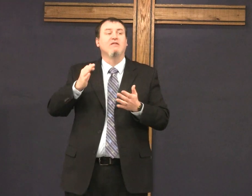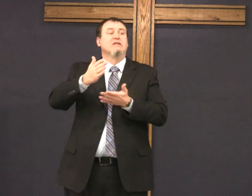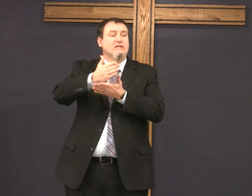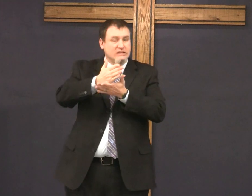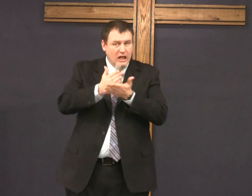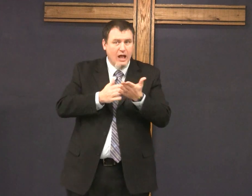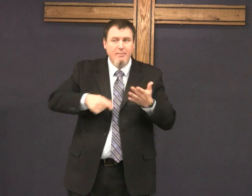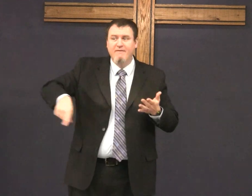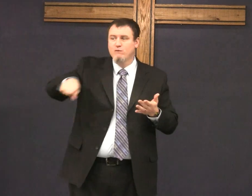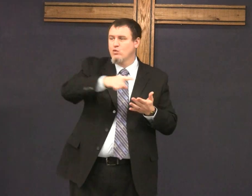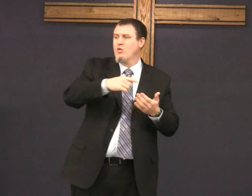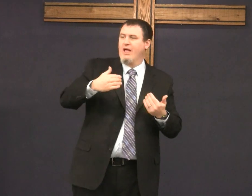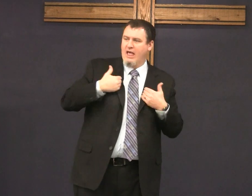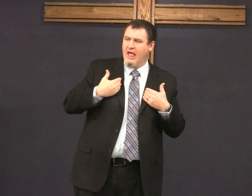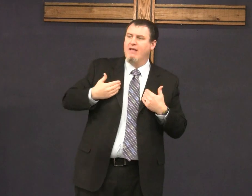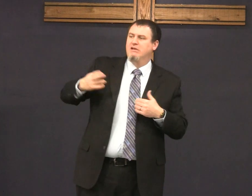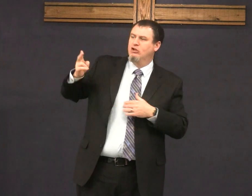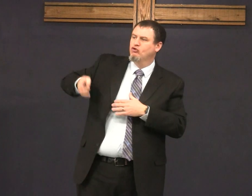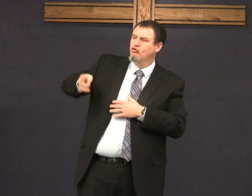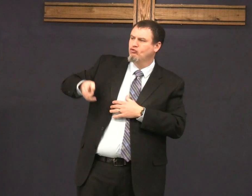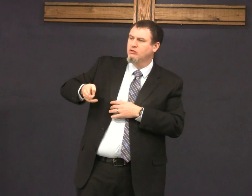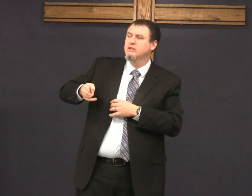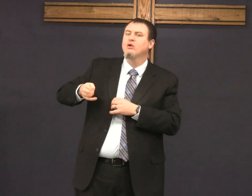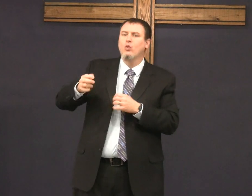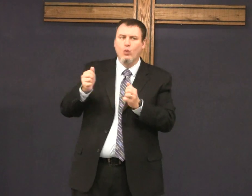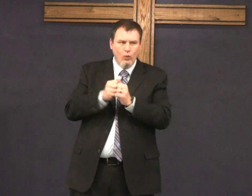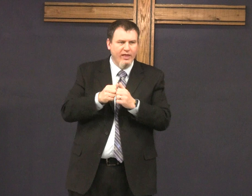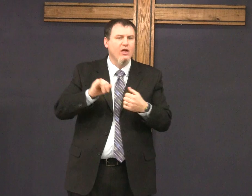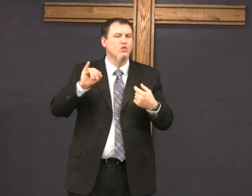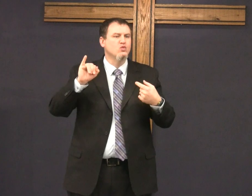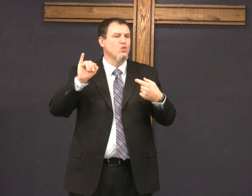somebody's texted me it's good for you to teach this because some of